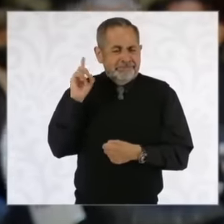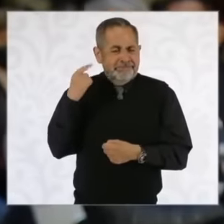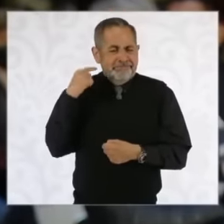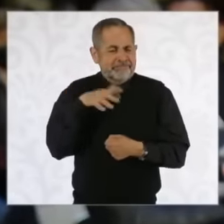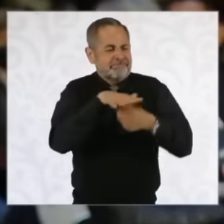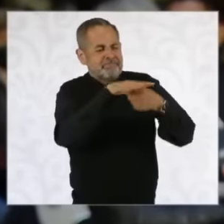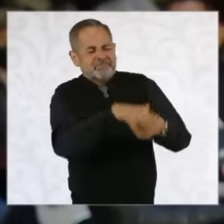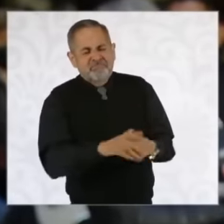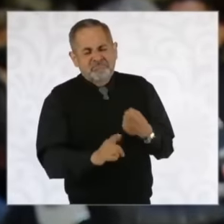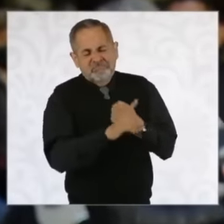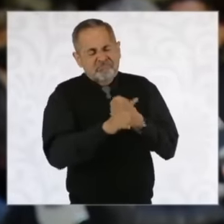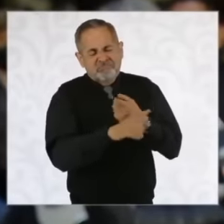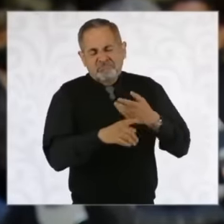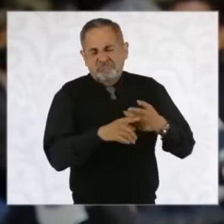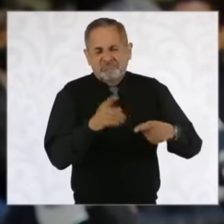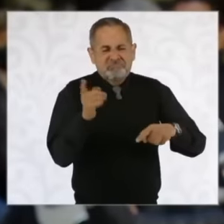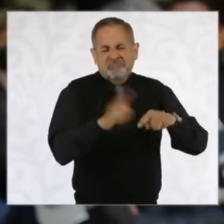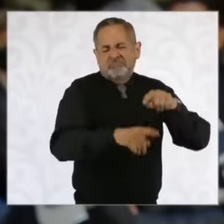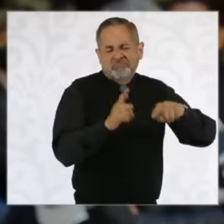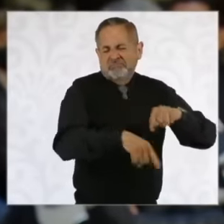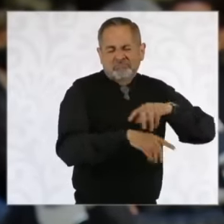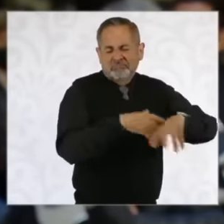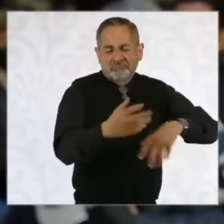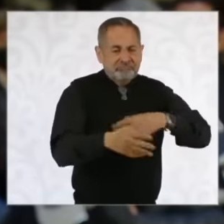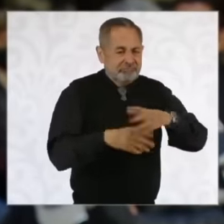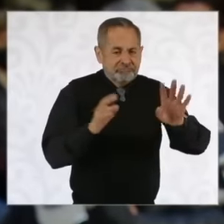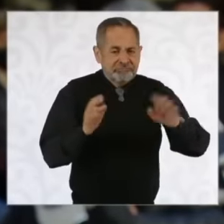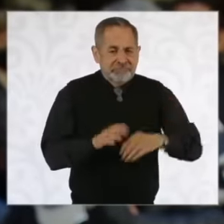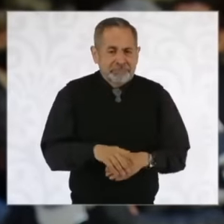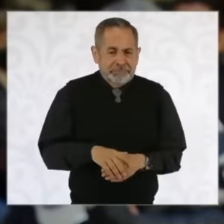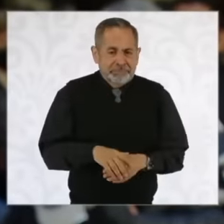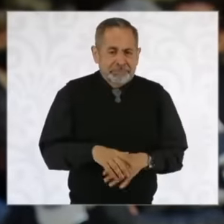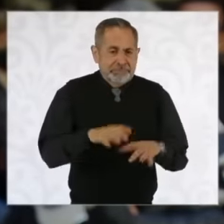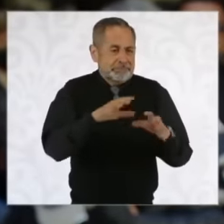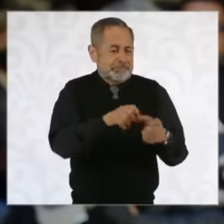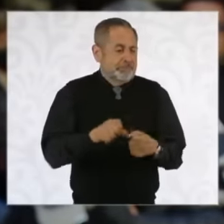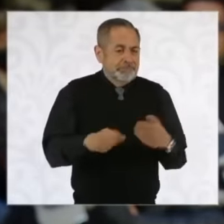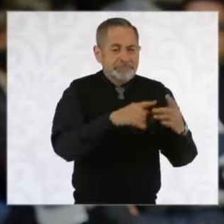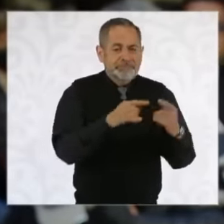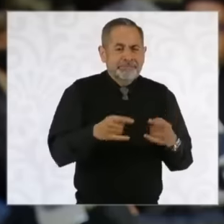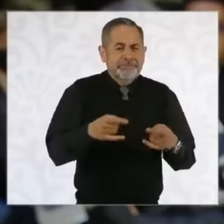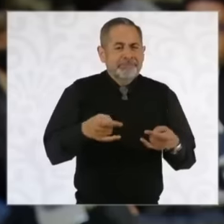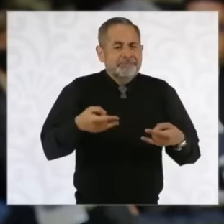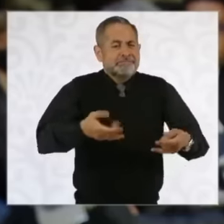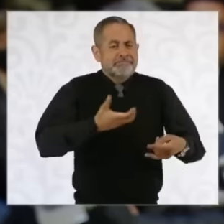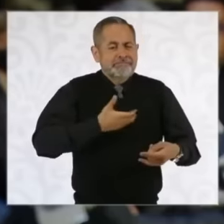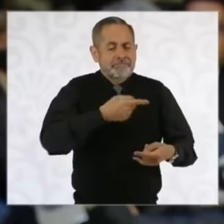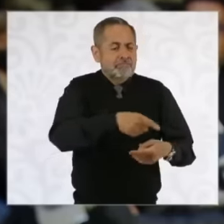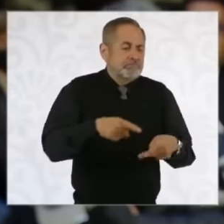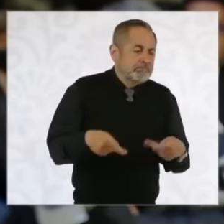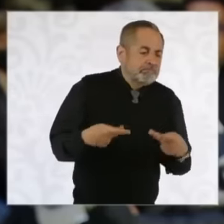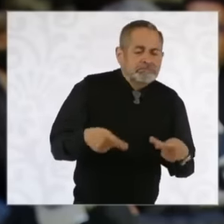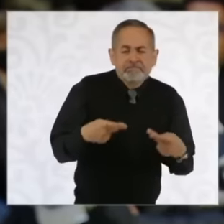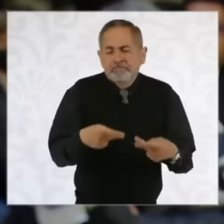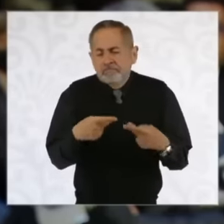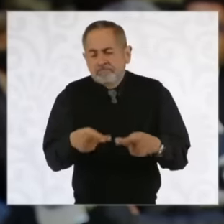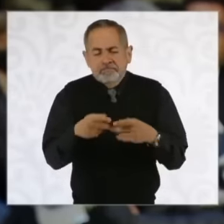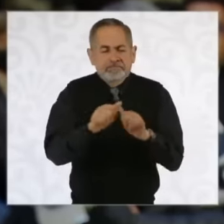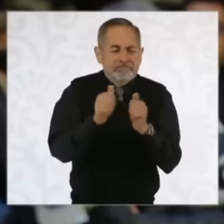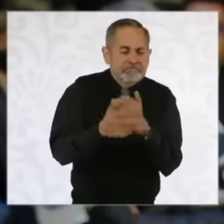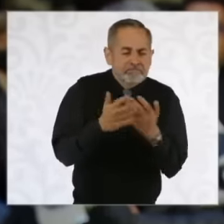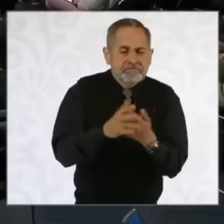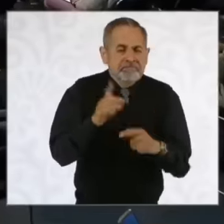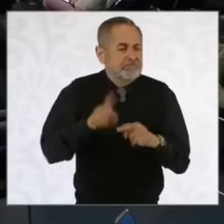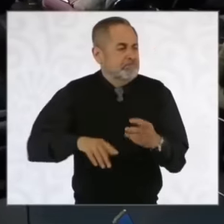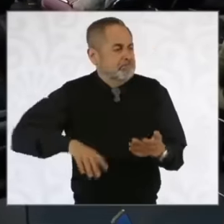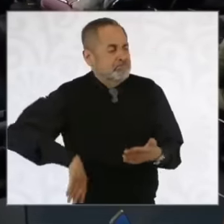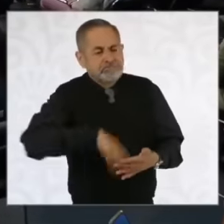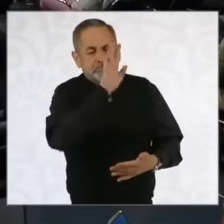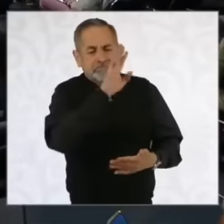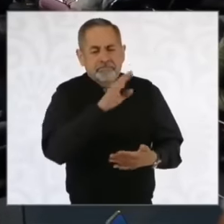Where were they then taken Truth out of the plaza for selling their crafts Thank you very much The same